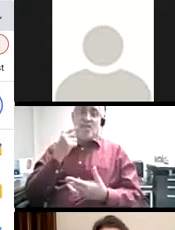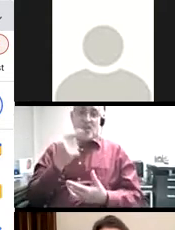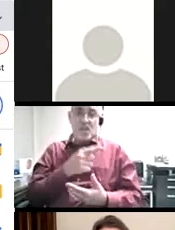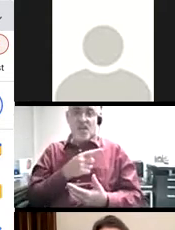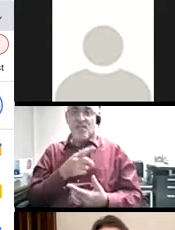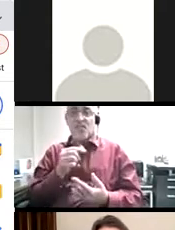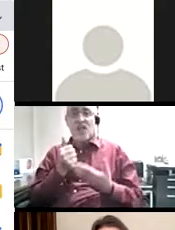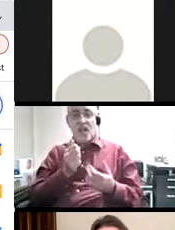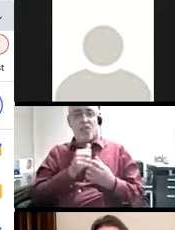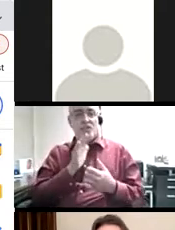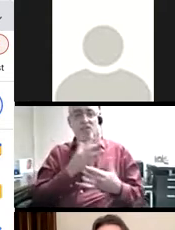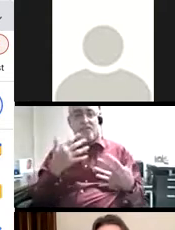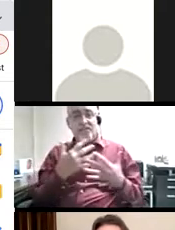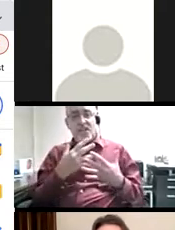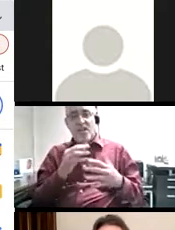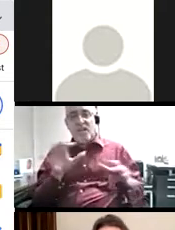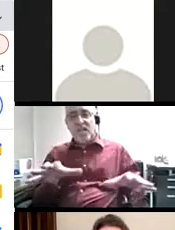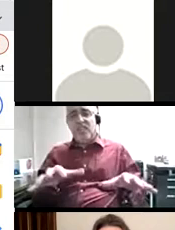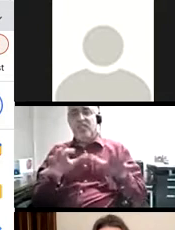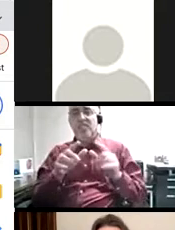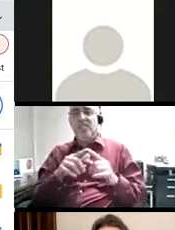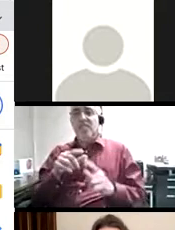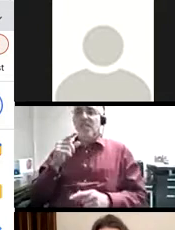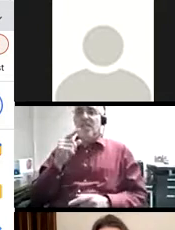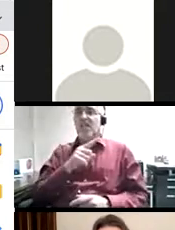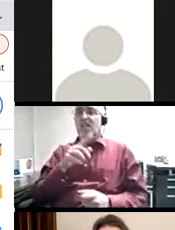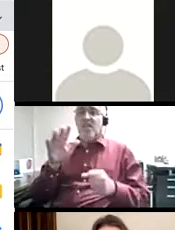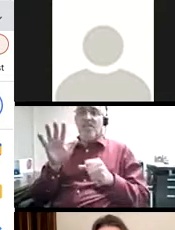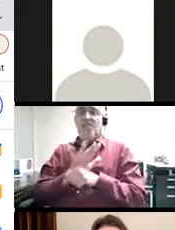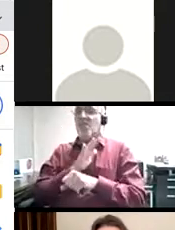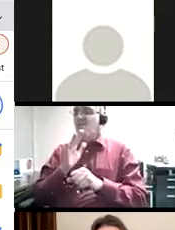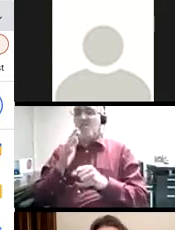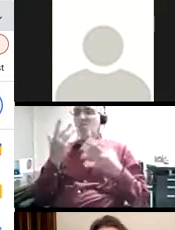We held space for him to name his fears and frustration with the activities. He was completely